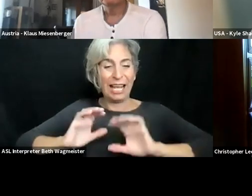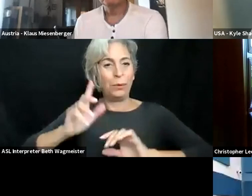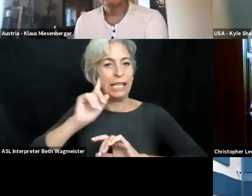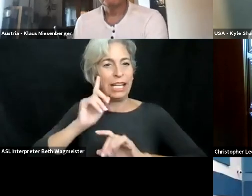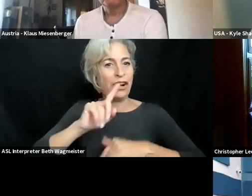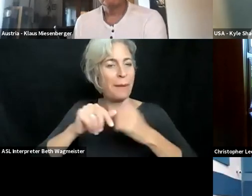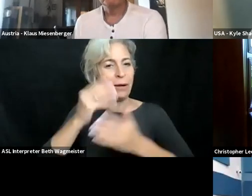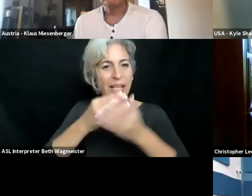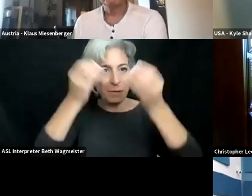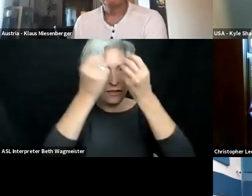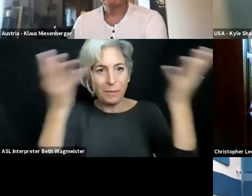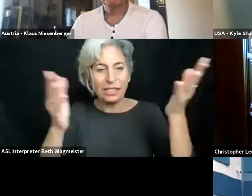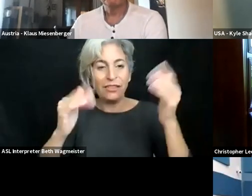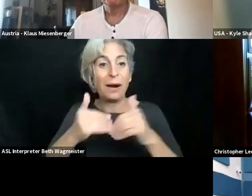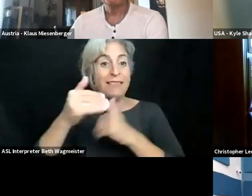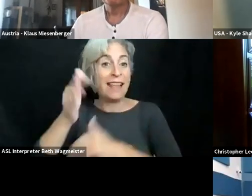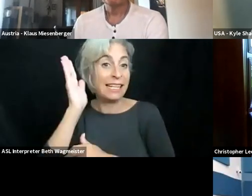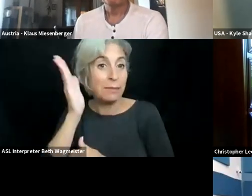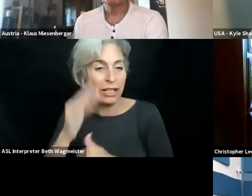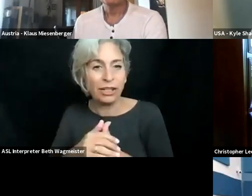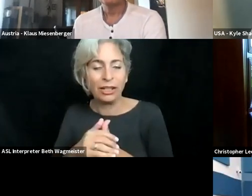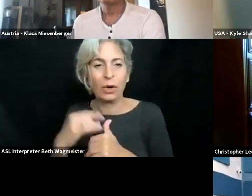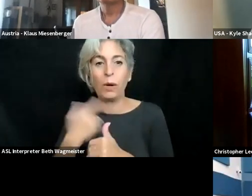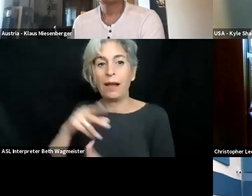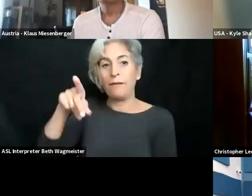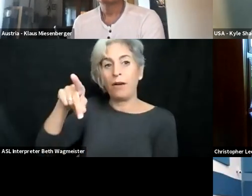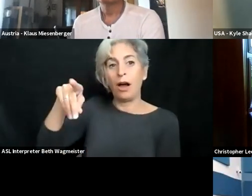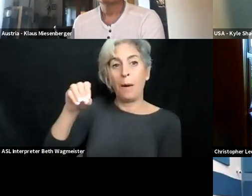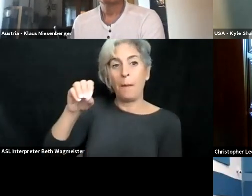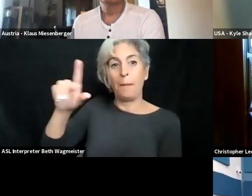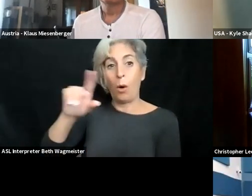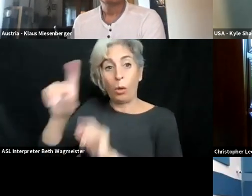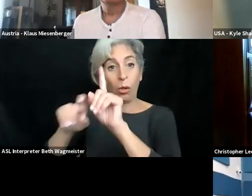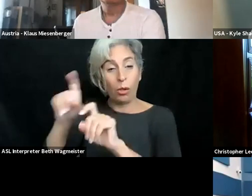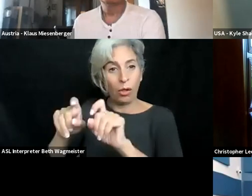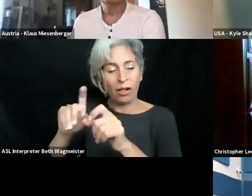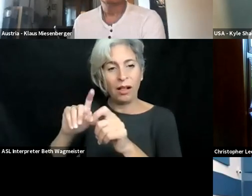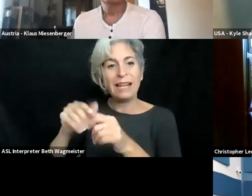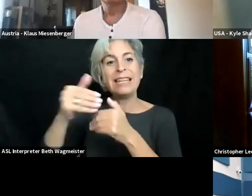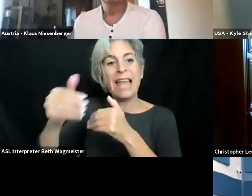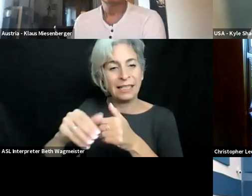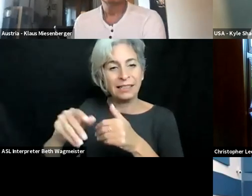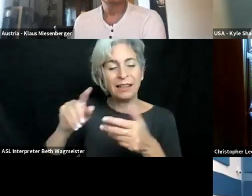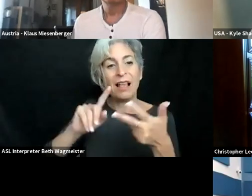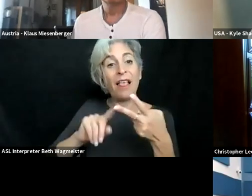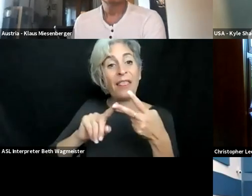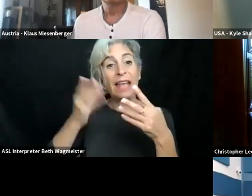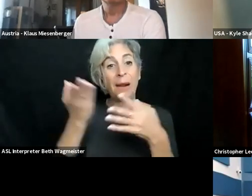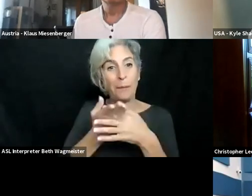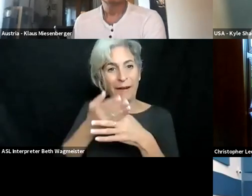in and digest during this. Great comments that are coming in. We're going to hear a little bit about some of the information from our next